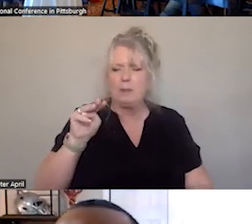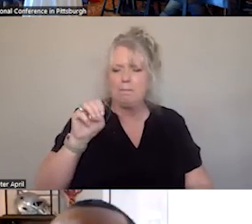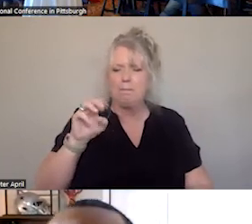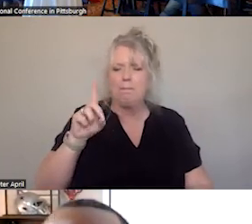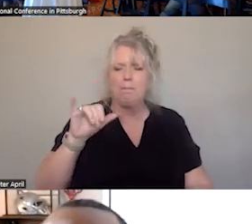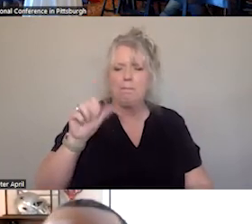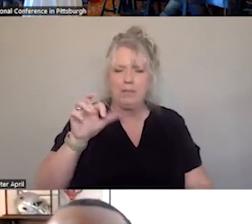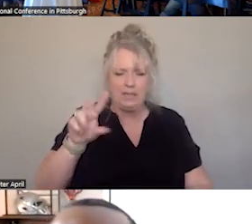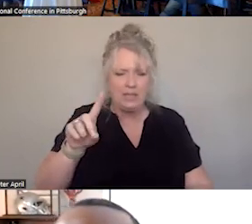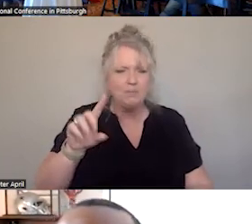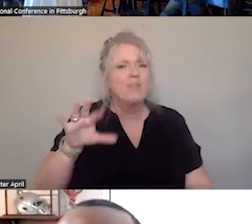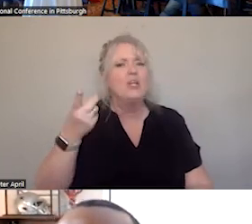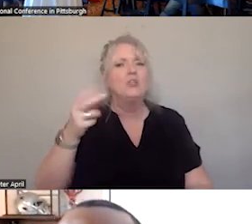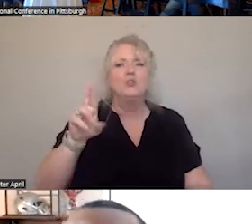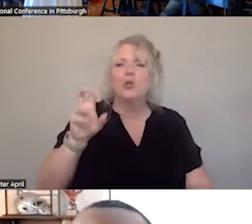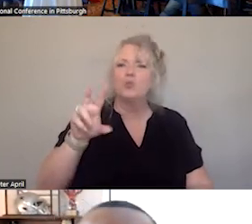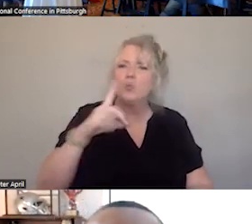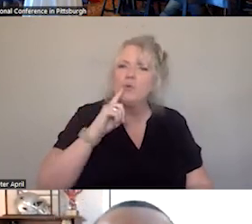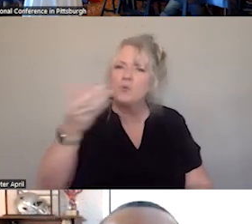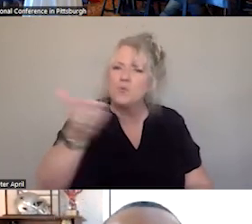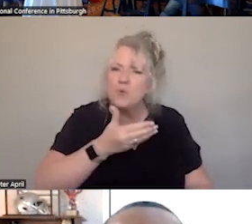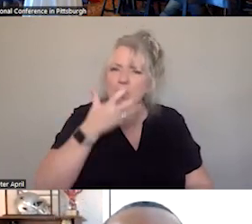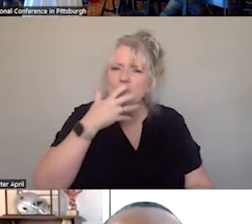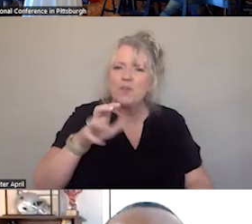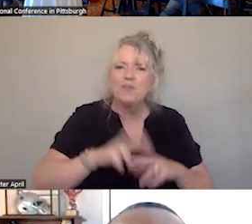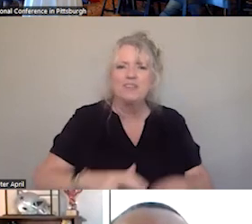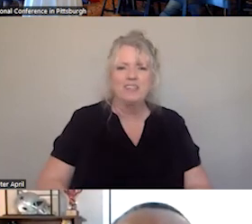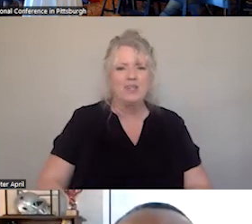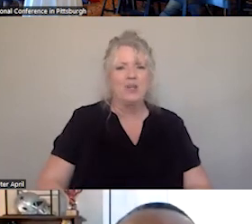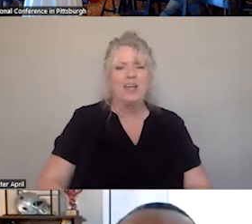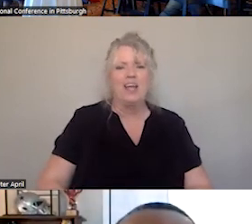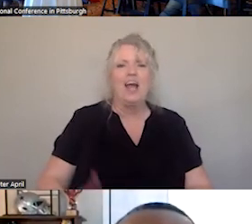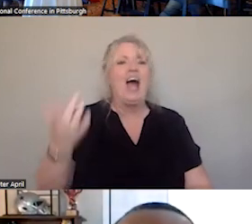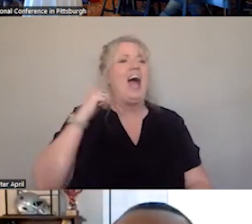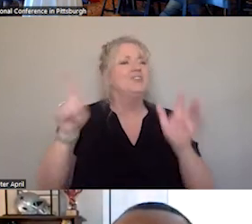DR. WARD, WELCOME TO THE HOT SEAT. >> WELCOME. I CAME IN MY 988 T SHIRT.